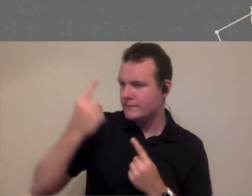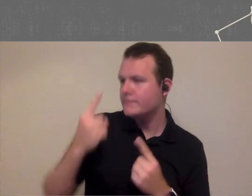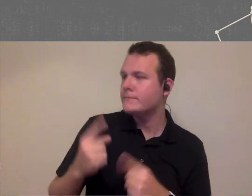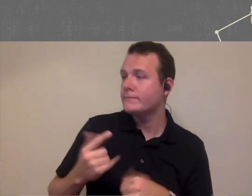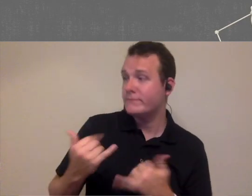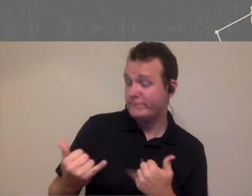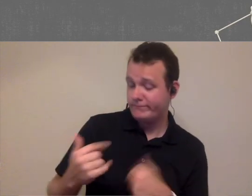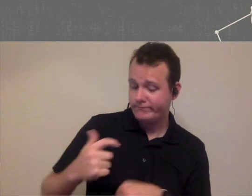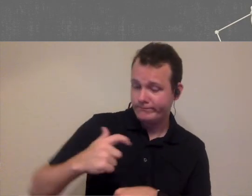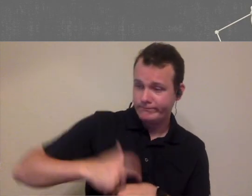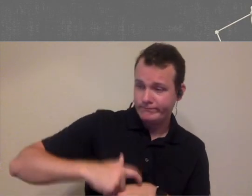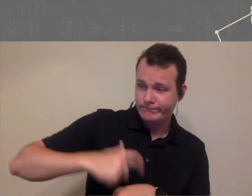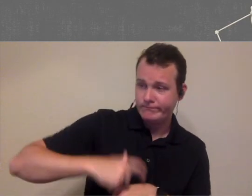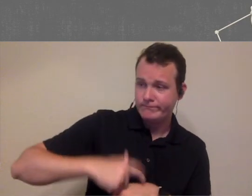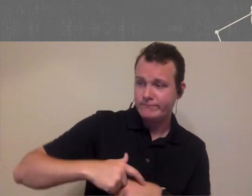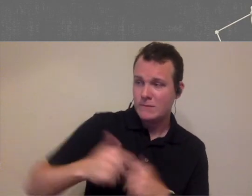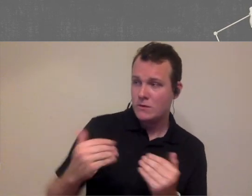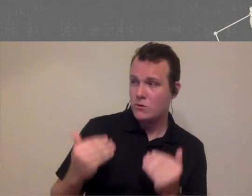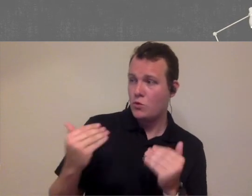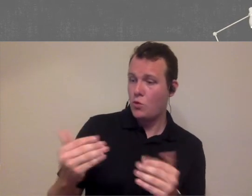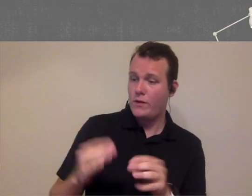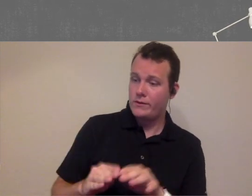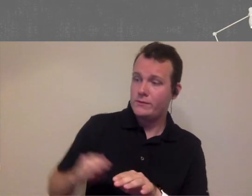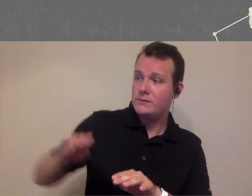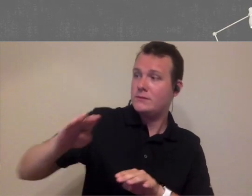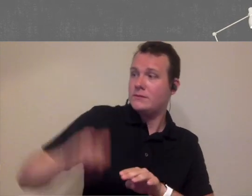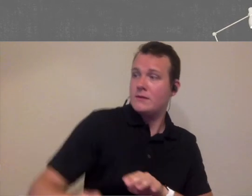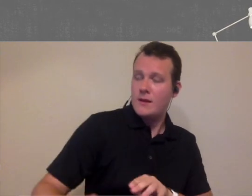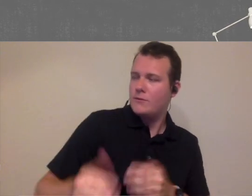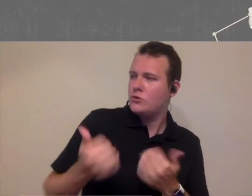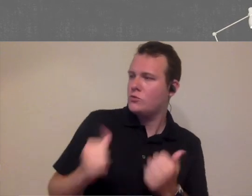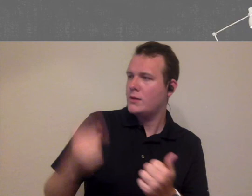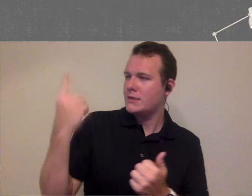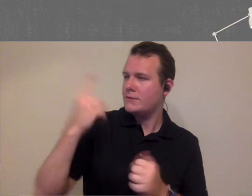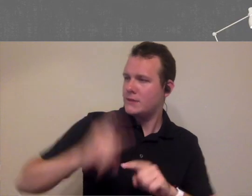not it might be time to take the next step or try something different with